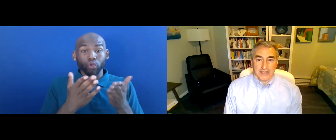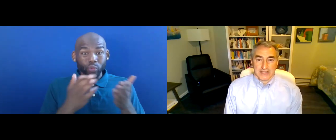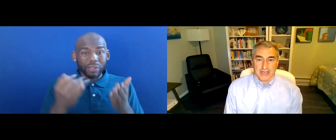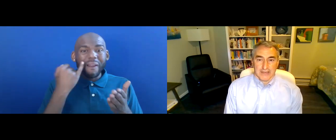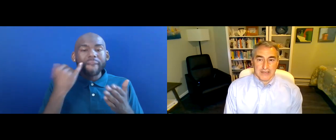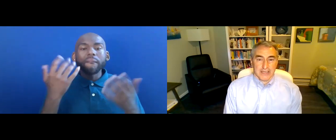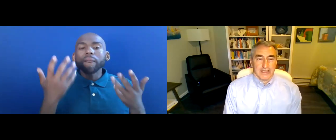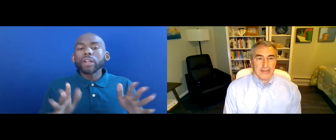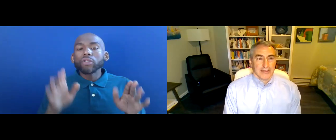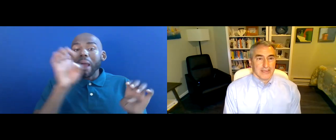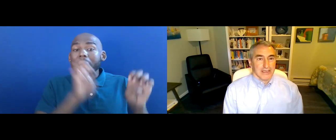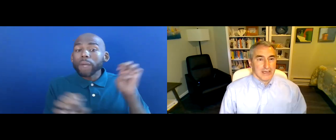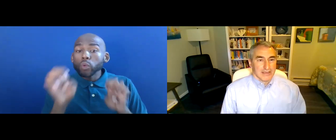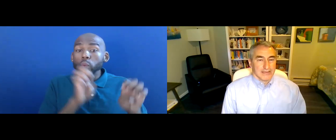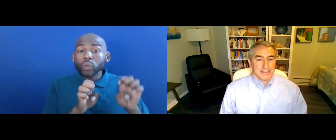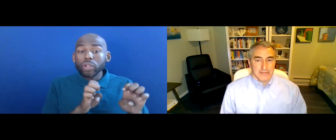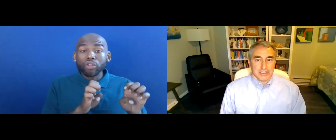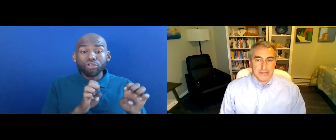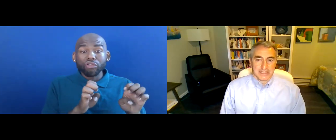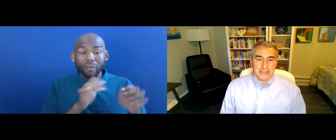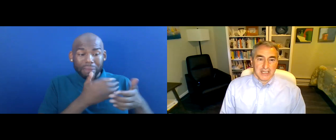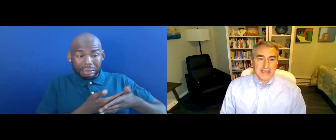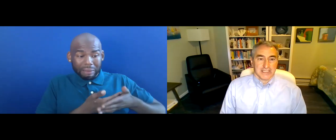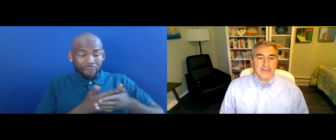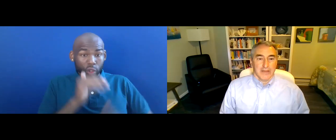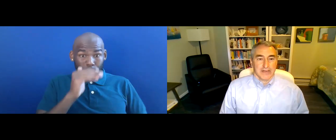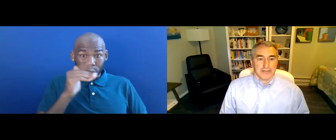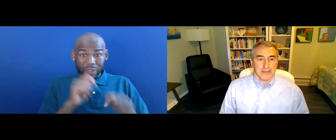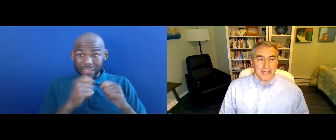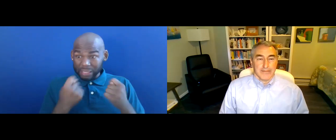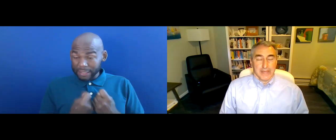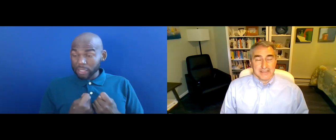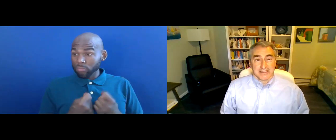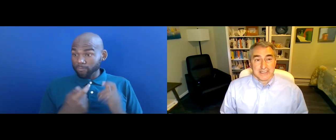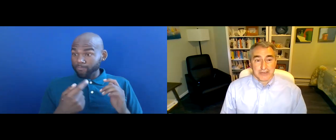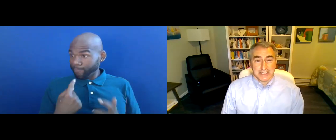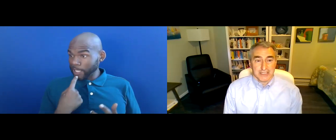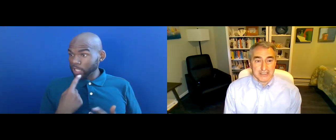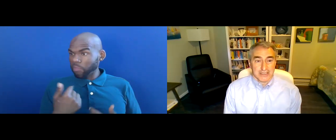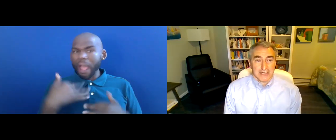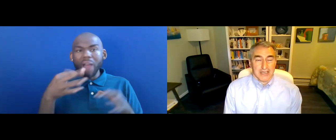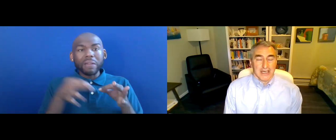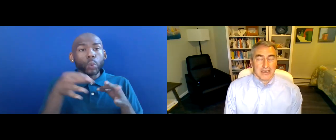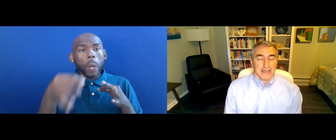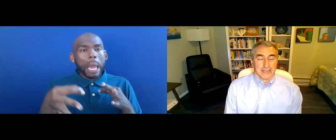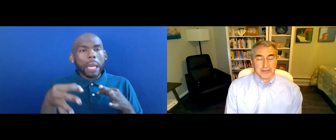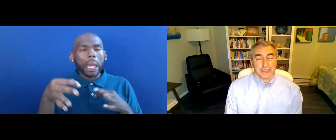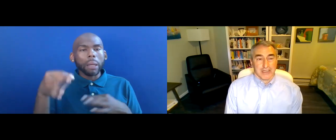INFANT AND TODDLER THE TEAM DETERMINES THE CHILD HAS A DEVELOPPAL DELAY BASED ON A STATE'S CRITERIA AS A RESULT OF